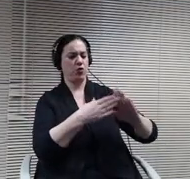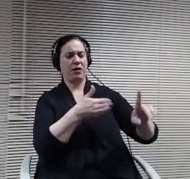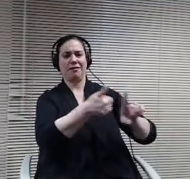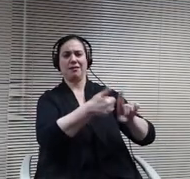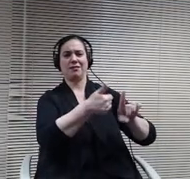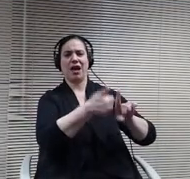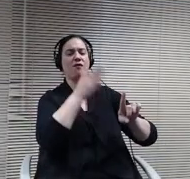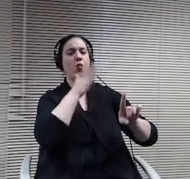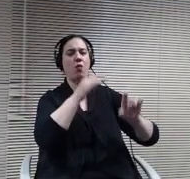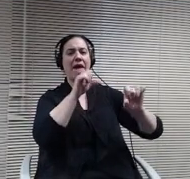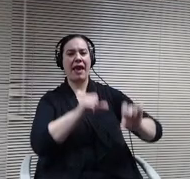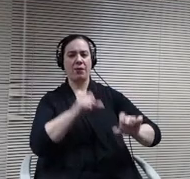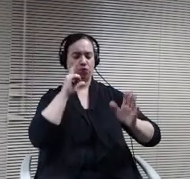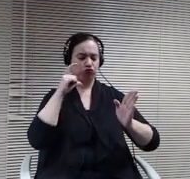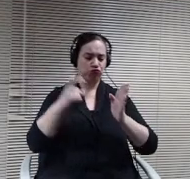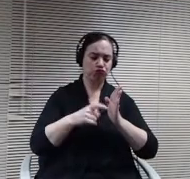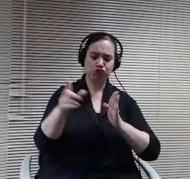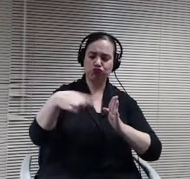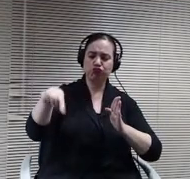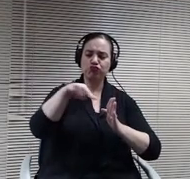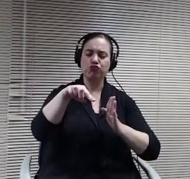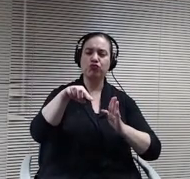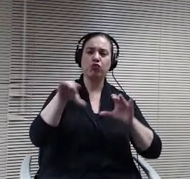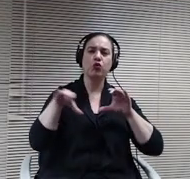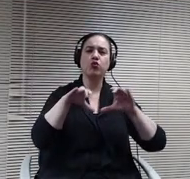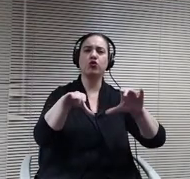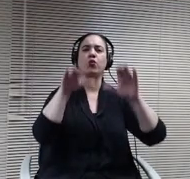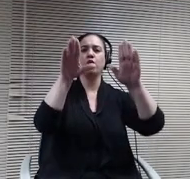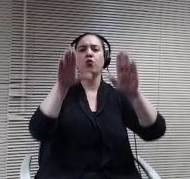students doing great things and building their lives and getting